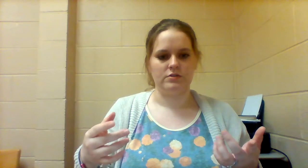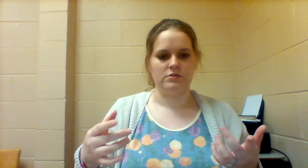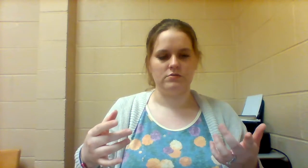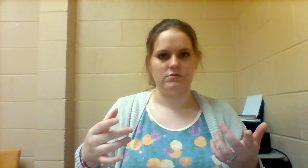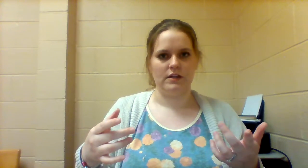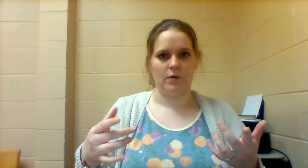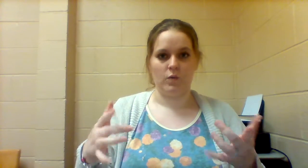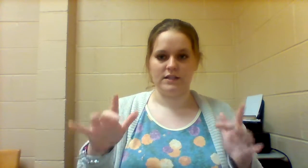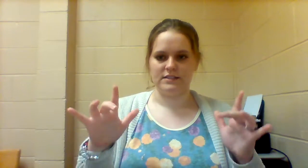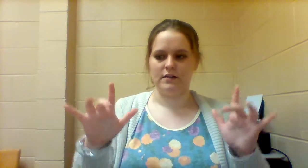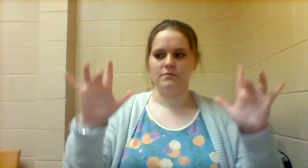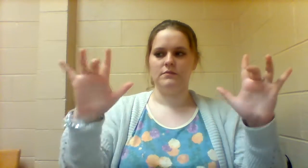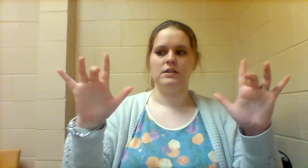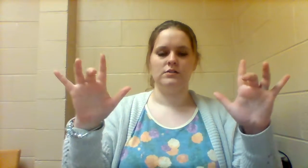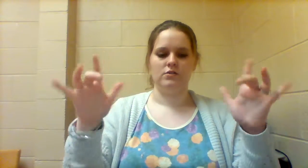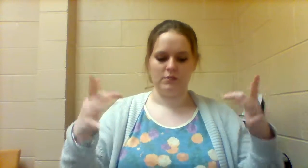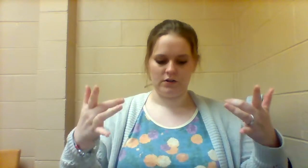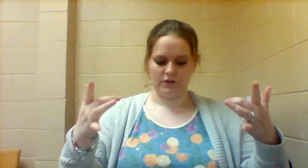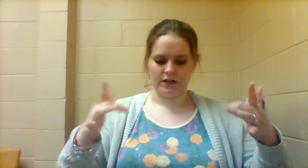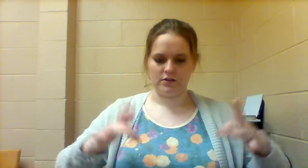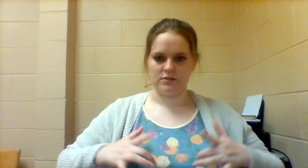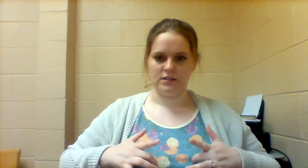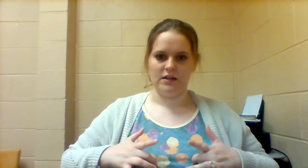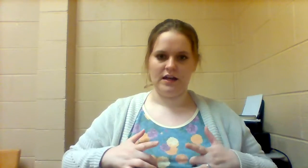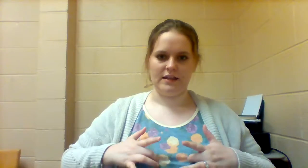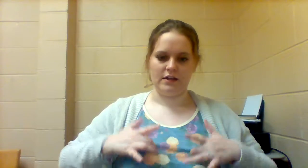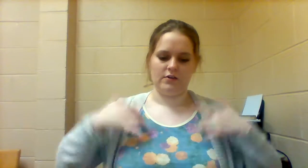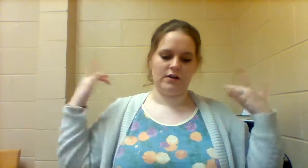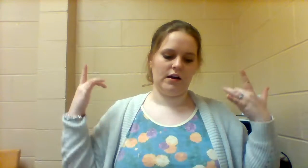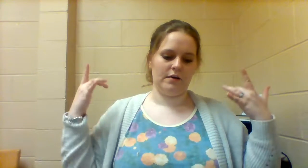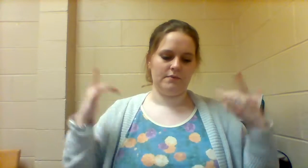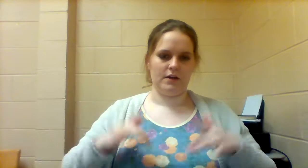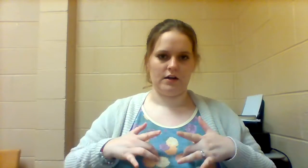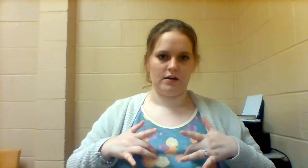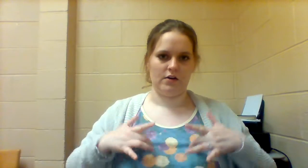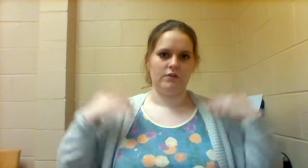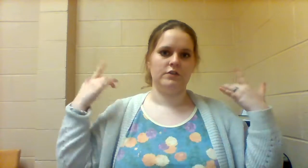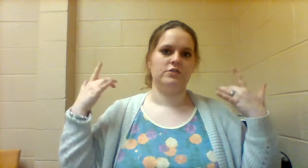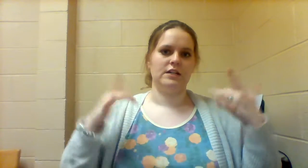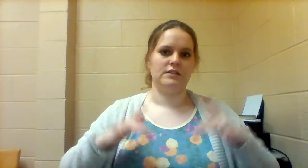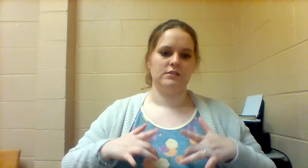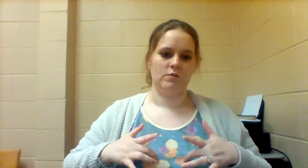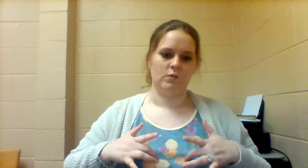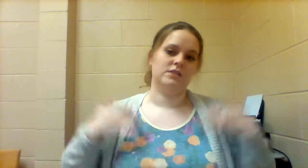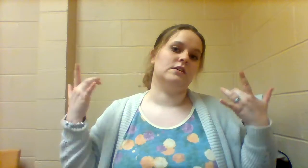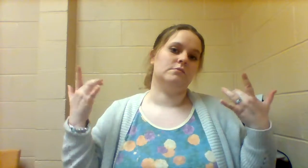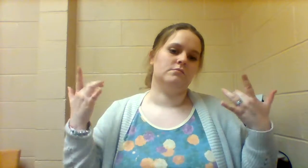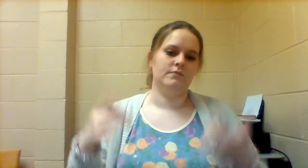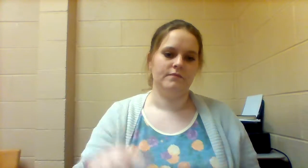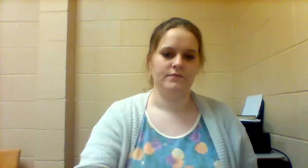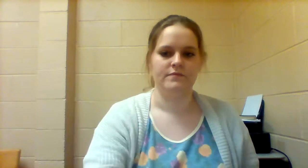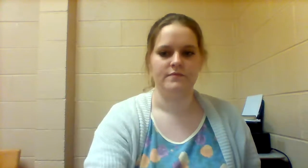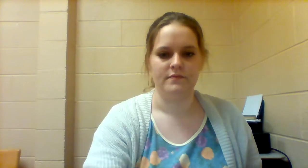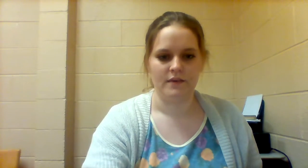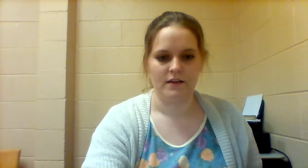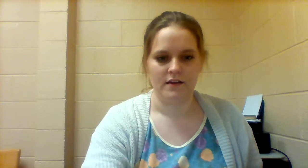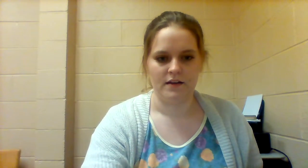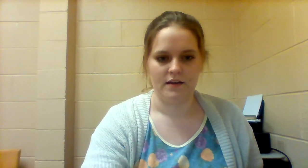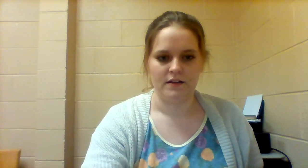Or you could do like WHAT'S UP? So your middle fingers and they go up over your chest, WHAT'S UP?